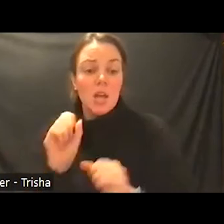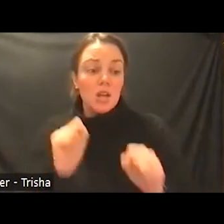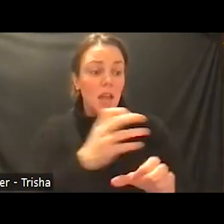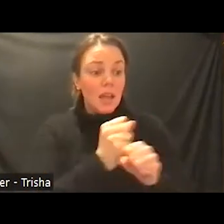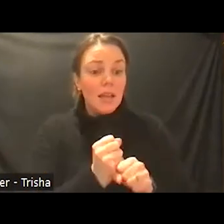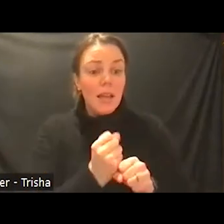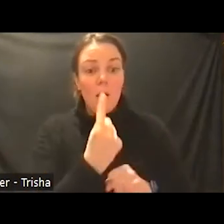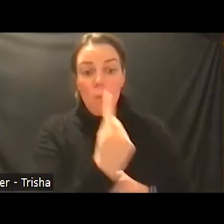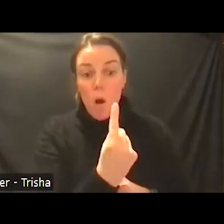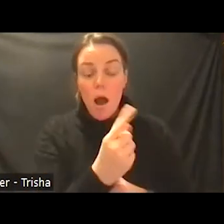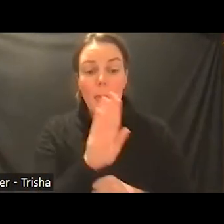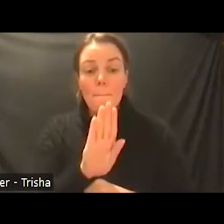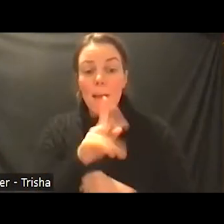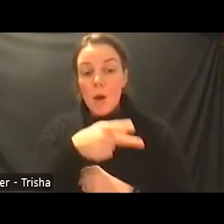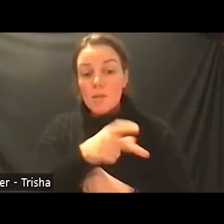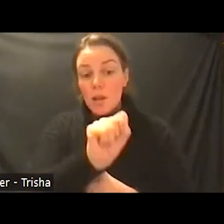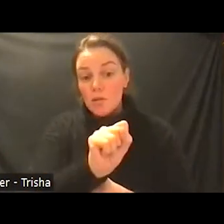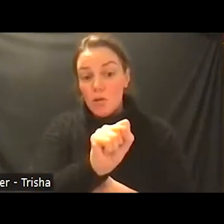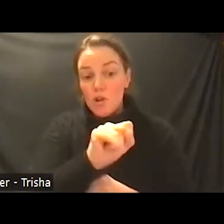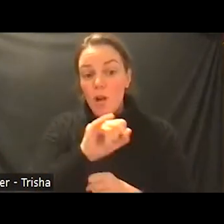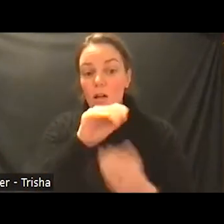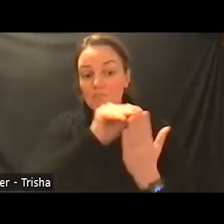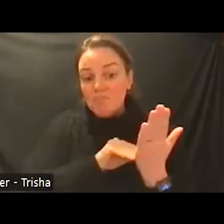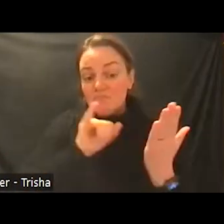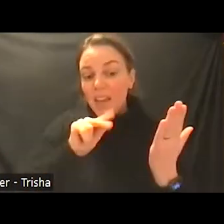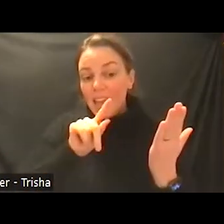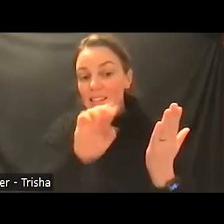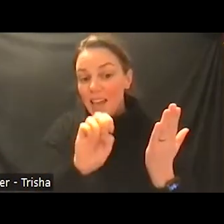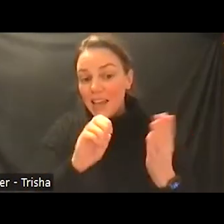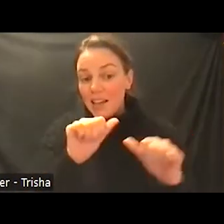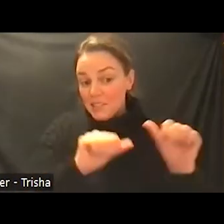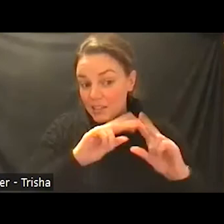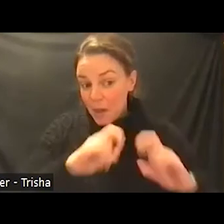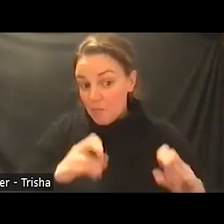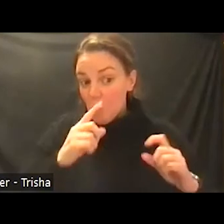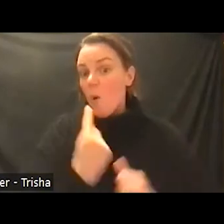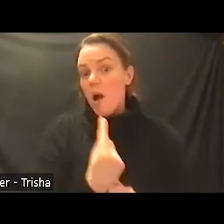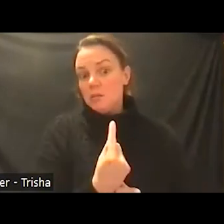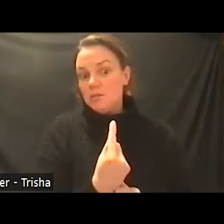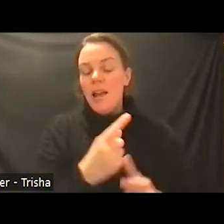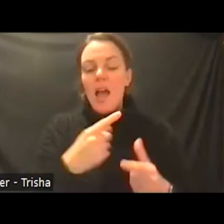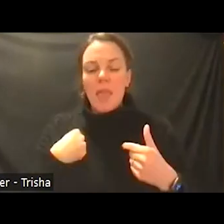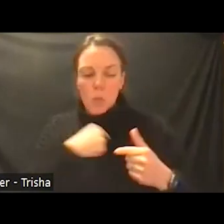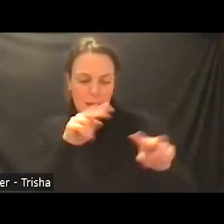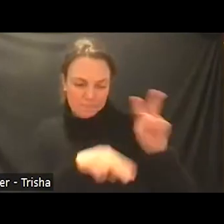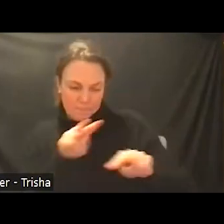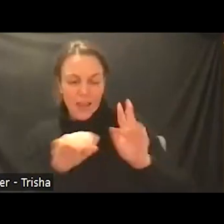psychosocial intake assessment and we were able to identify what their needs are and it really did